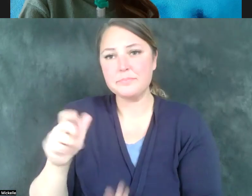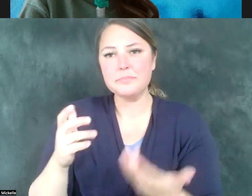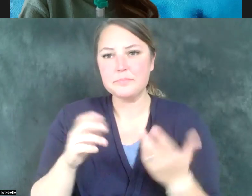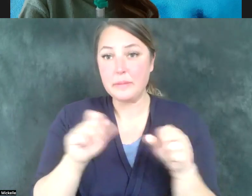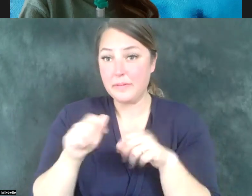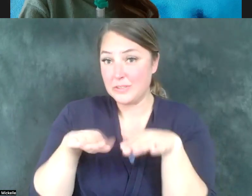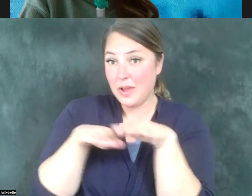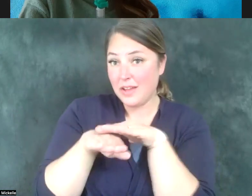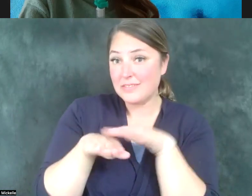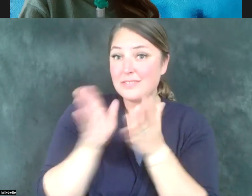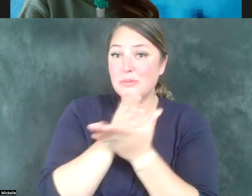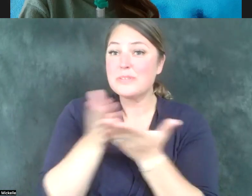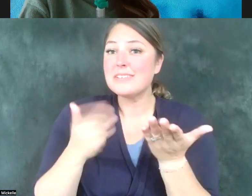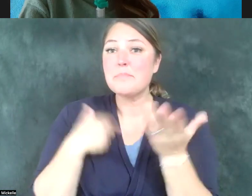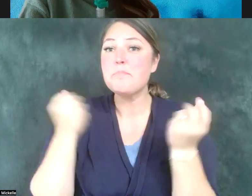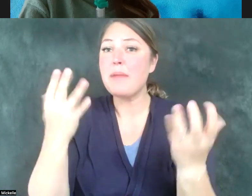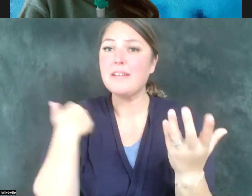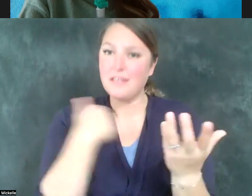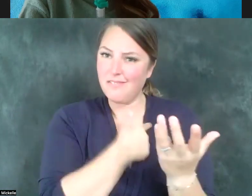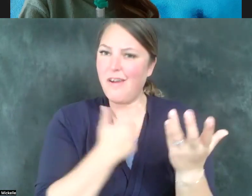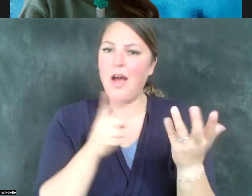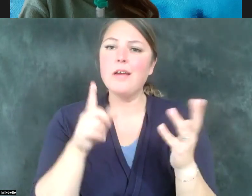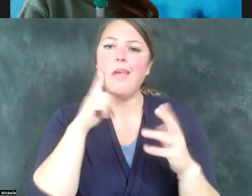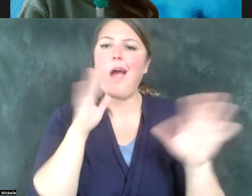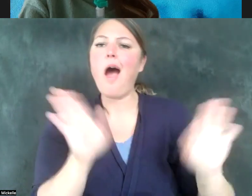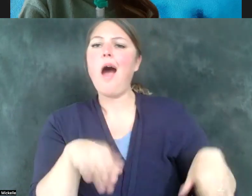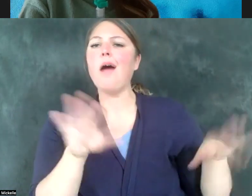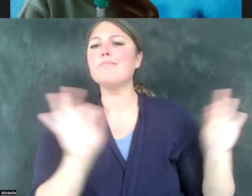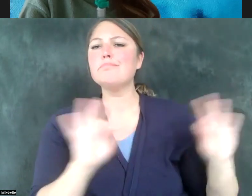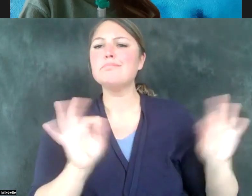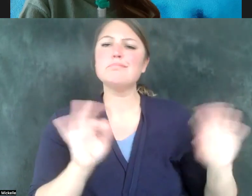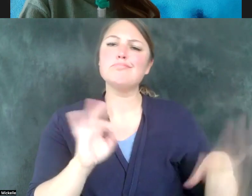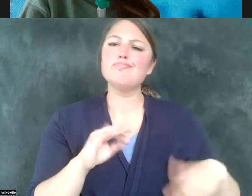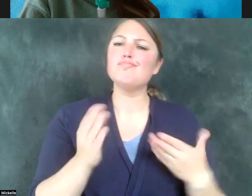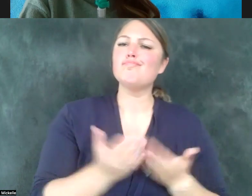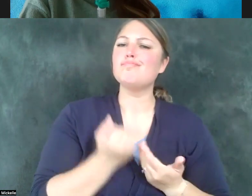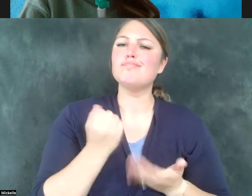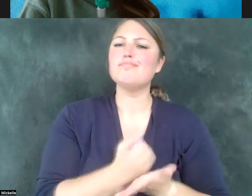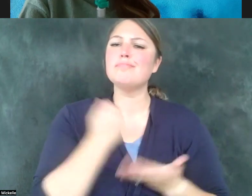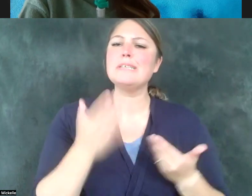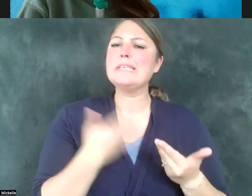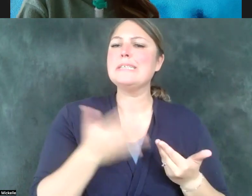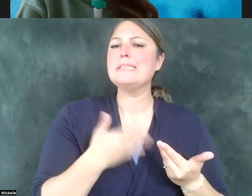things that a lot of us take for granted is something that just isn't part of the